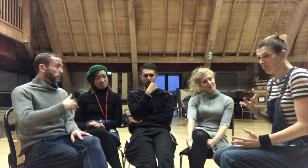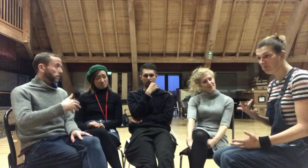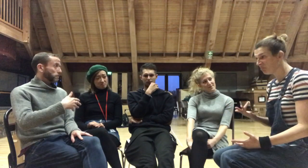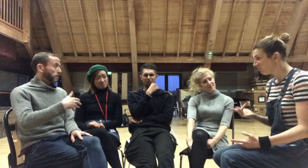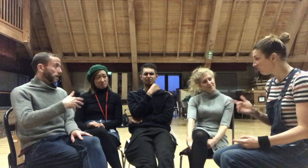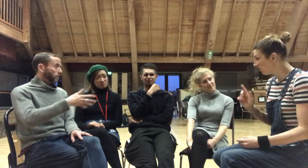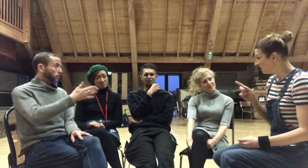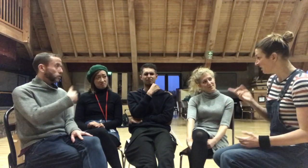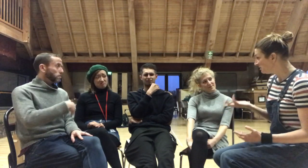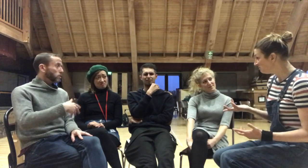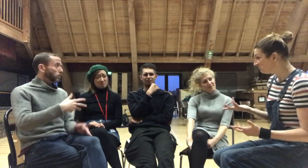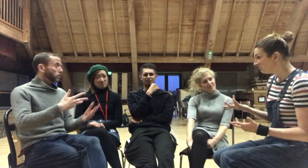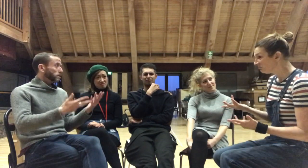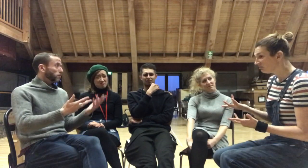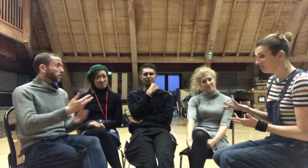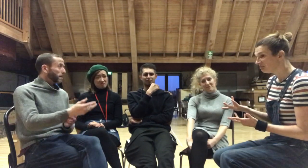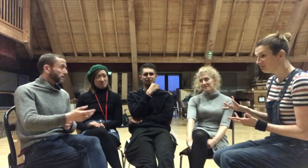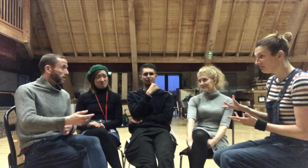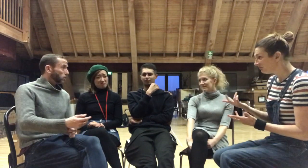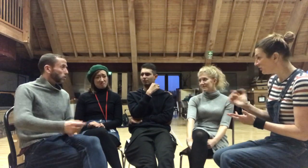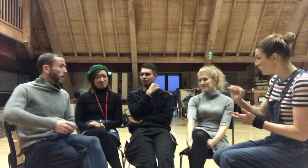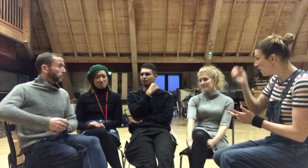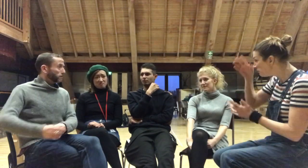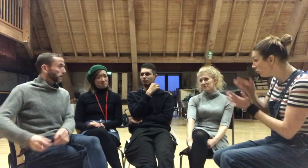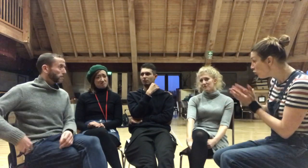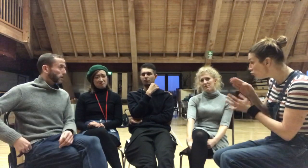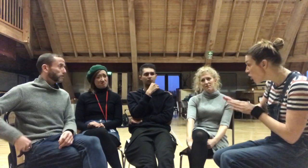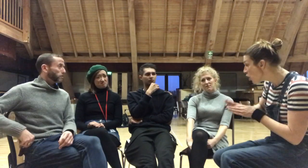with a hearing ensemble or is it problematic or how do you feel about it, generally?